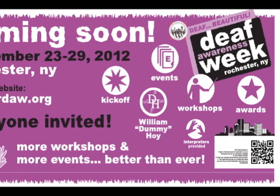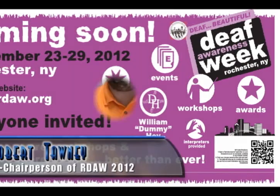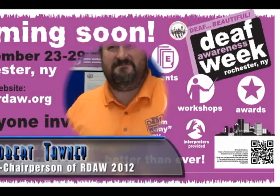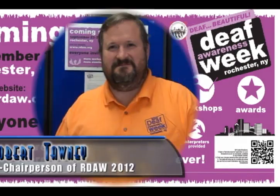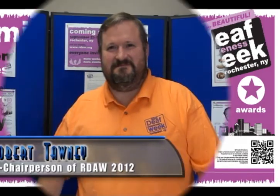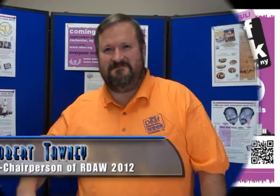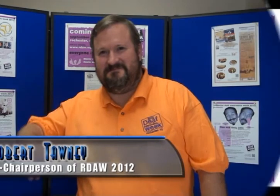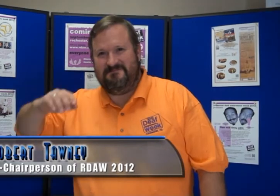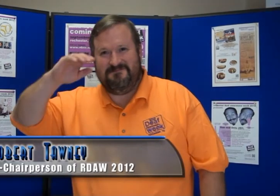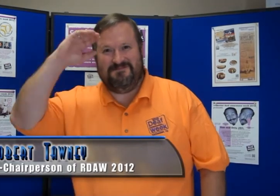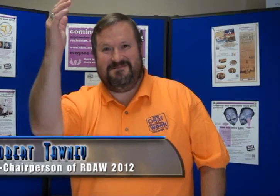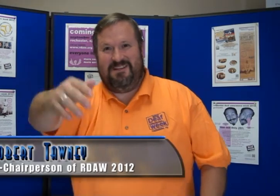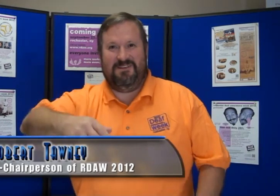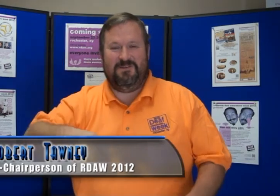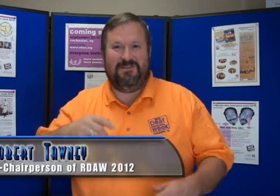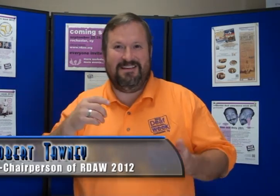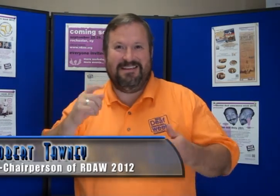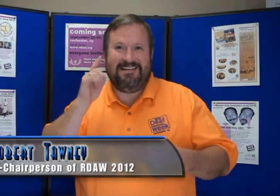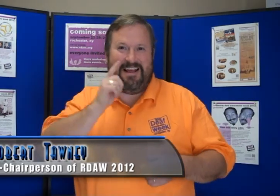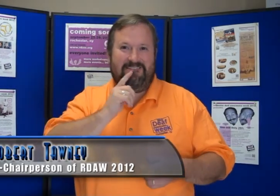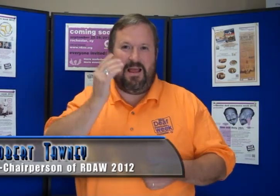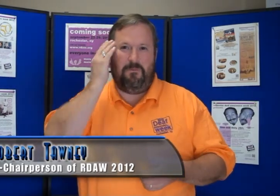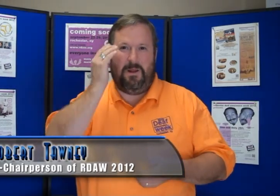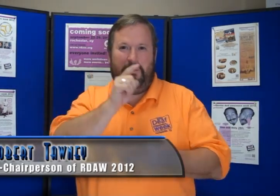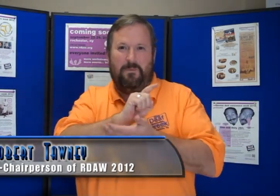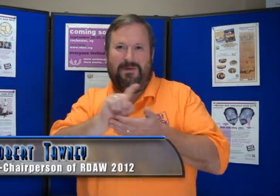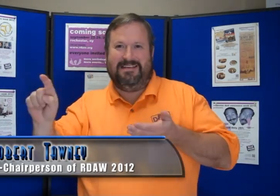Hello everyone its Deaf Awareness Week!